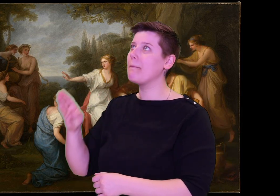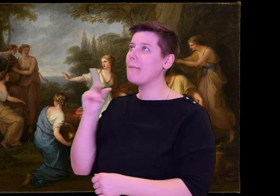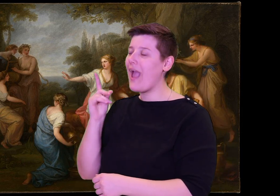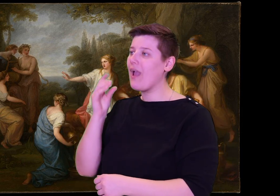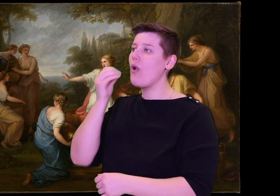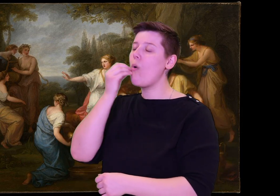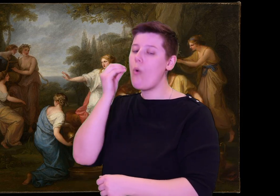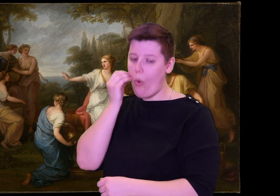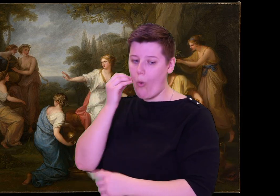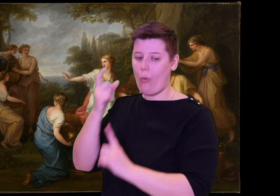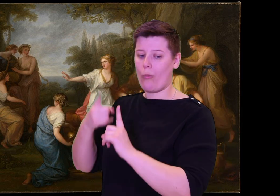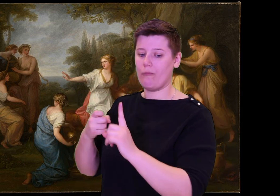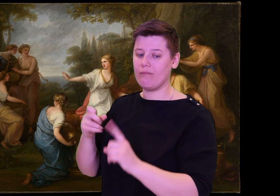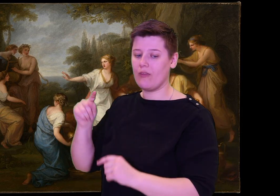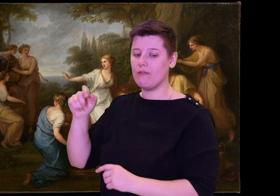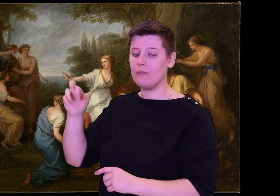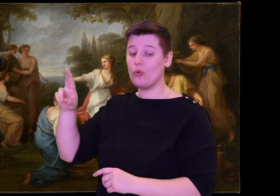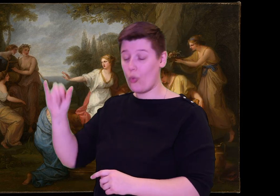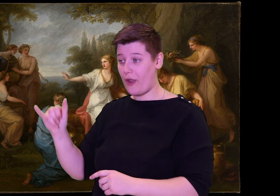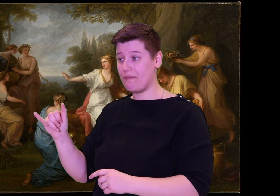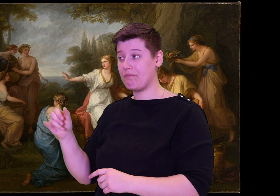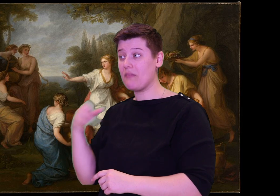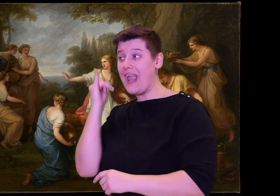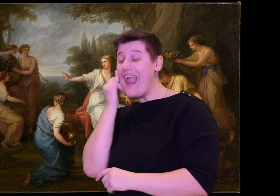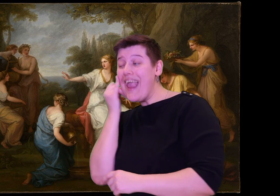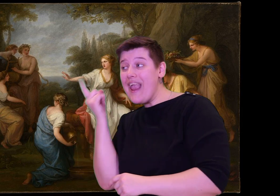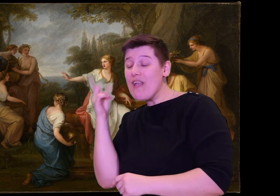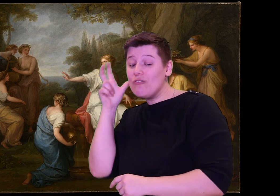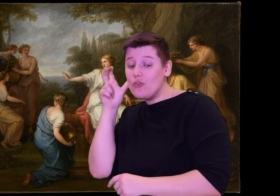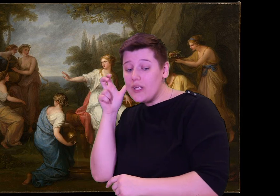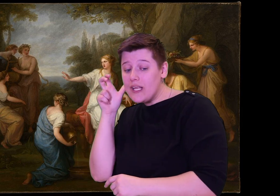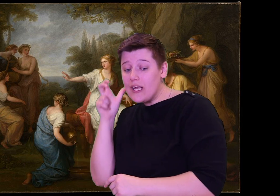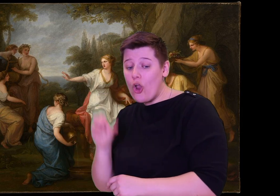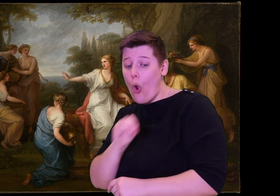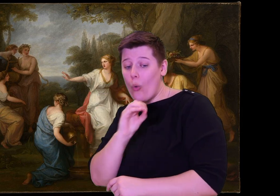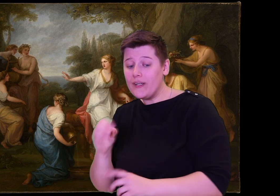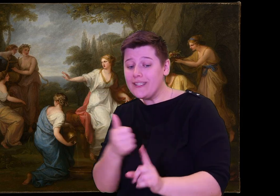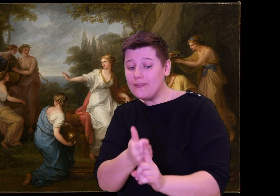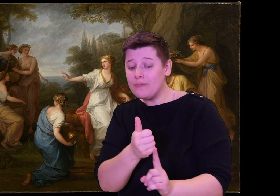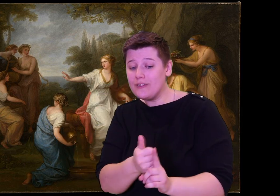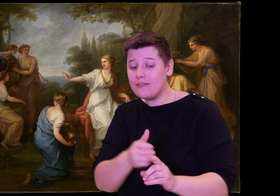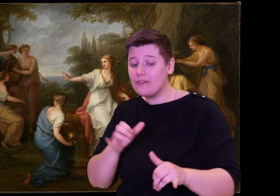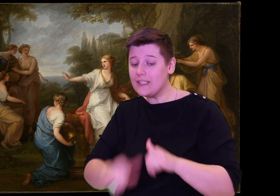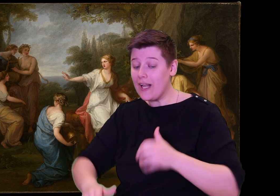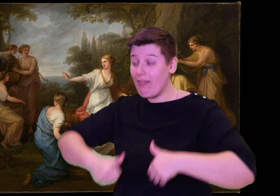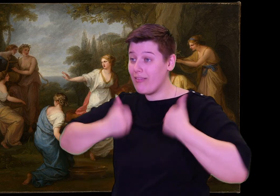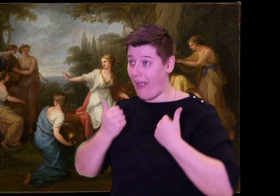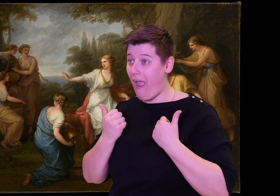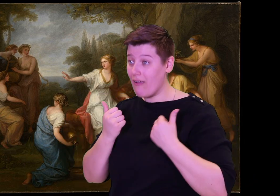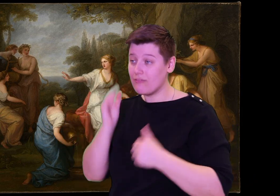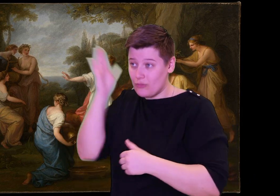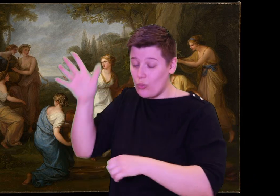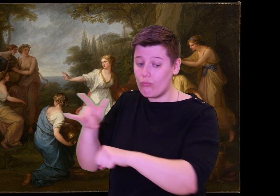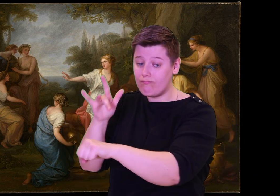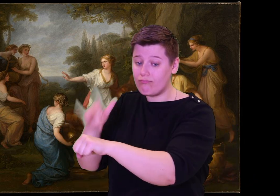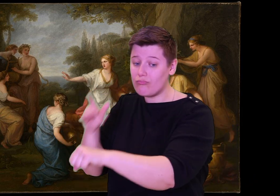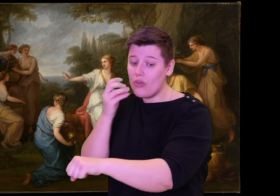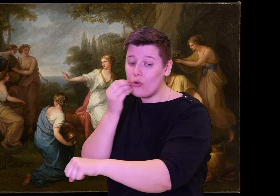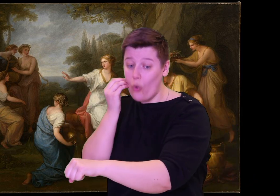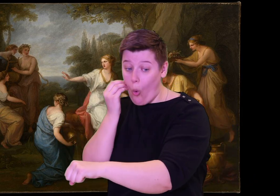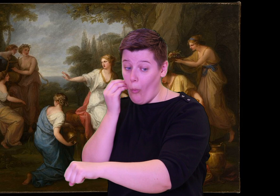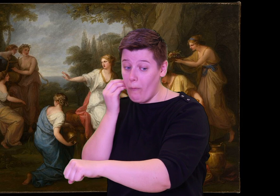First go to Pylos, question godlike Nestor; from there, to Sparta; visit Menelaus.